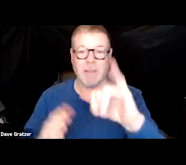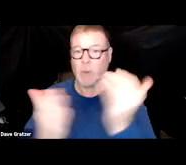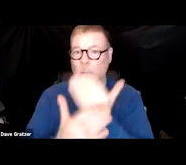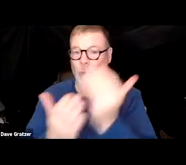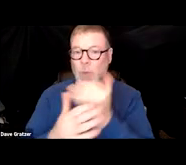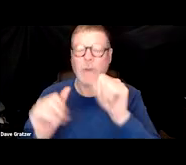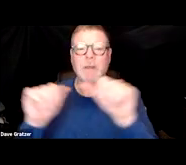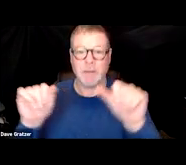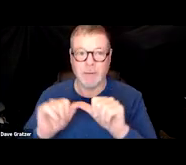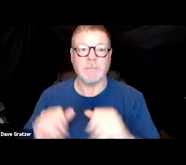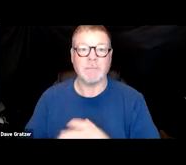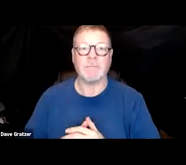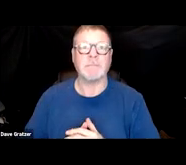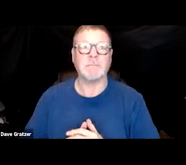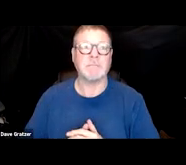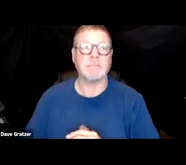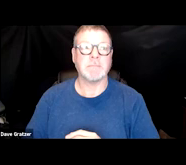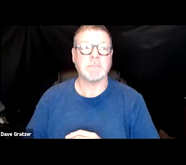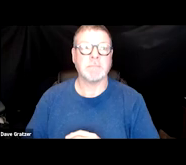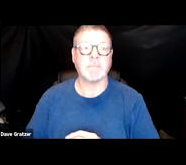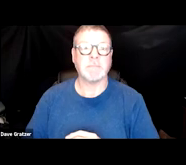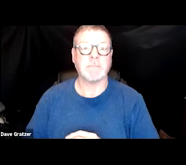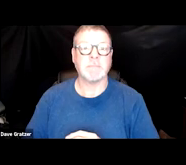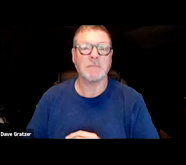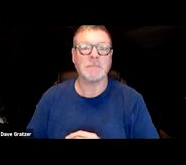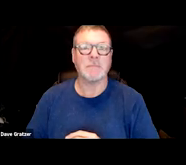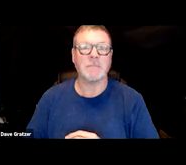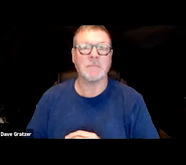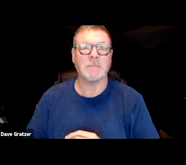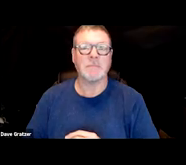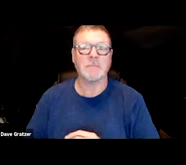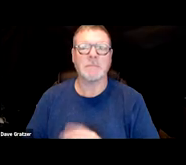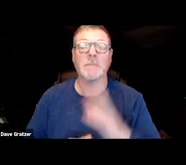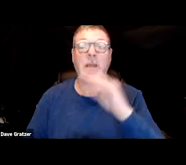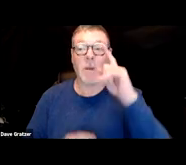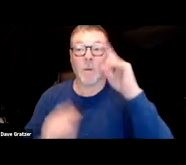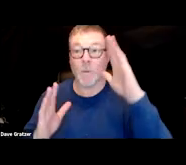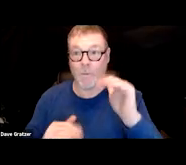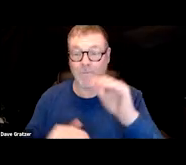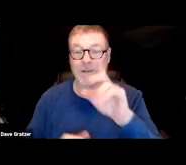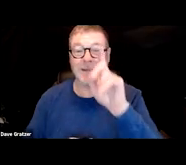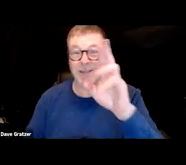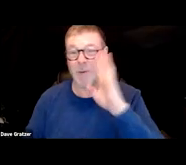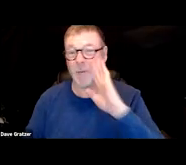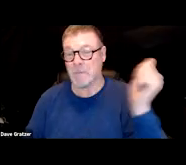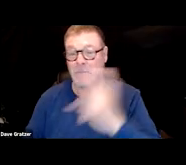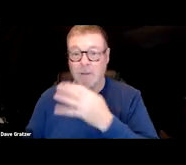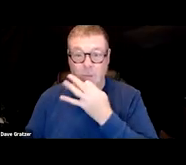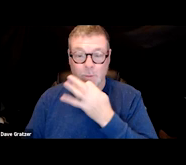So I'm just gonna forward to Jessica's slides and hopefully we'll get Dr. Pritchard on. He will make some of the information